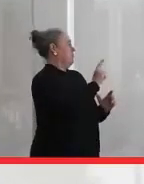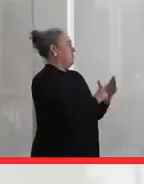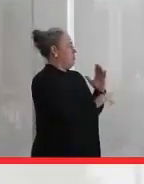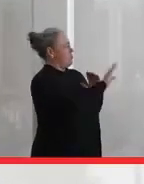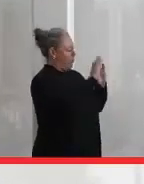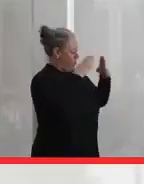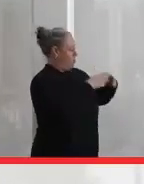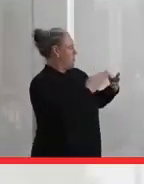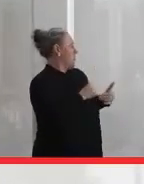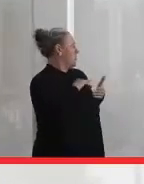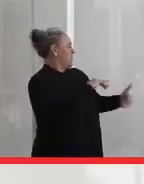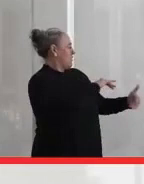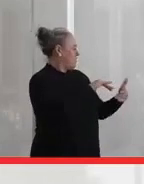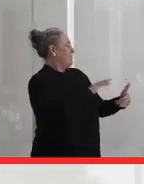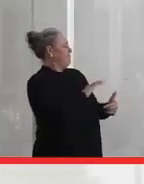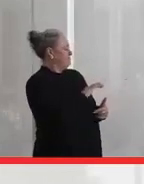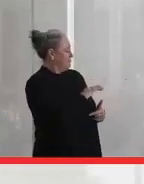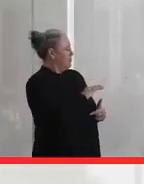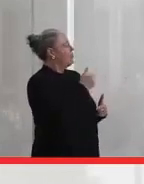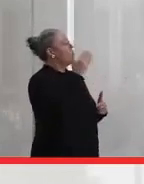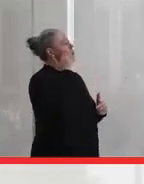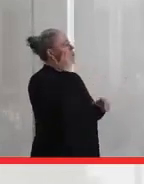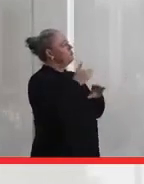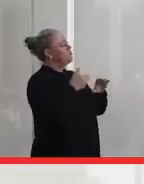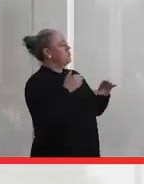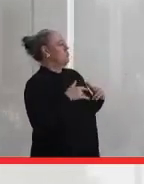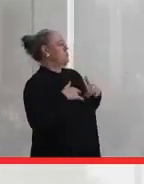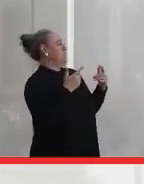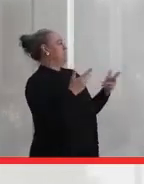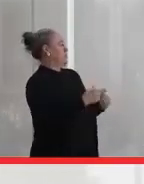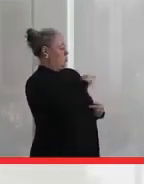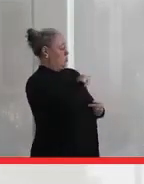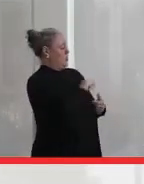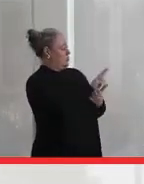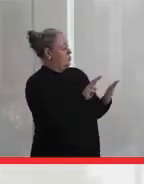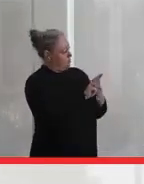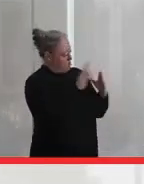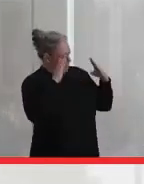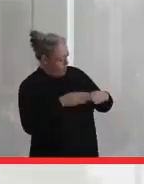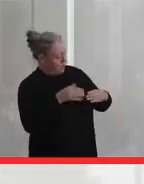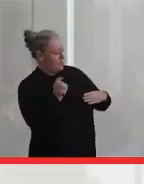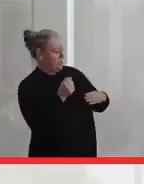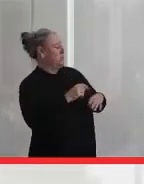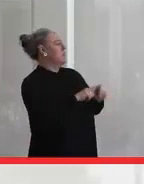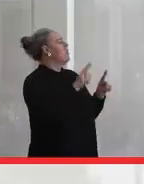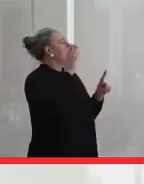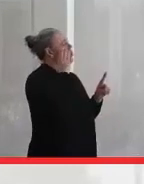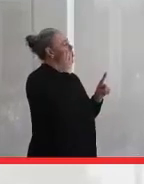Yeah. So you filled us in a little bit about what you do here at Queen's, but I know you've had a lot of involvement in Indigenous